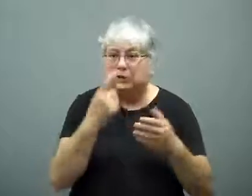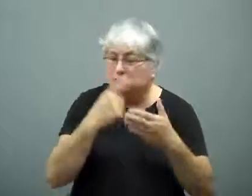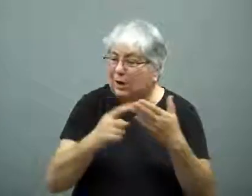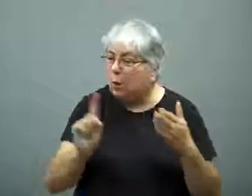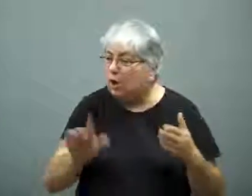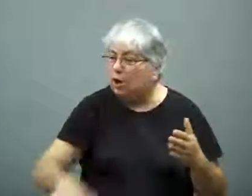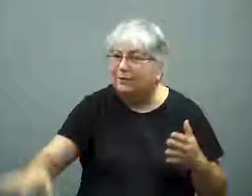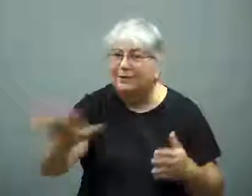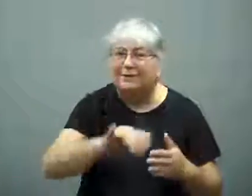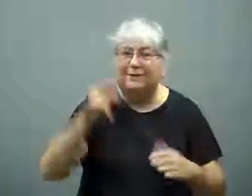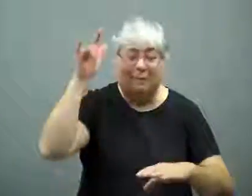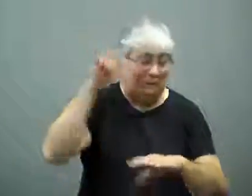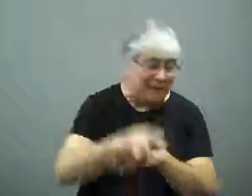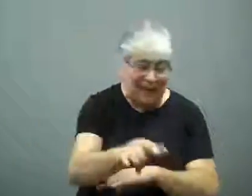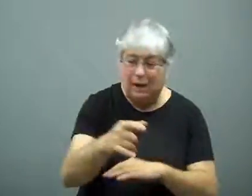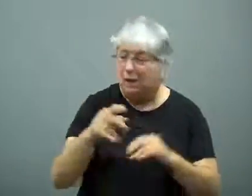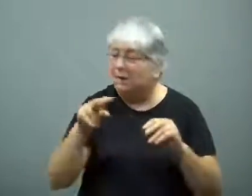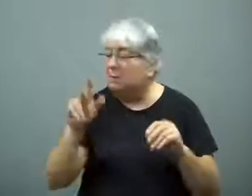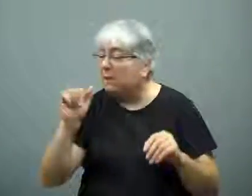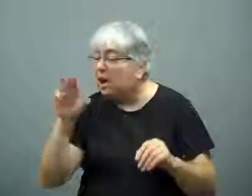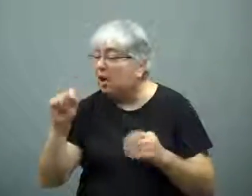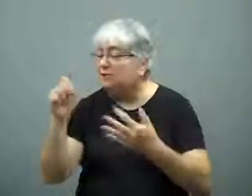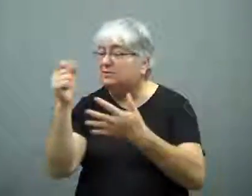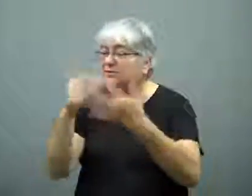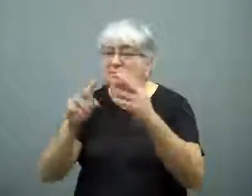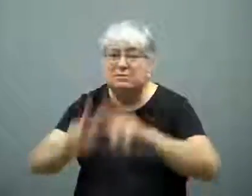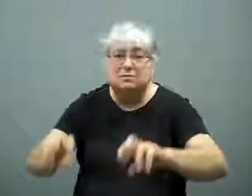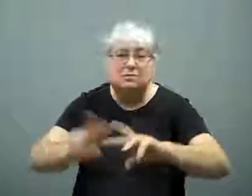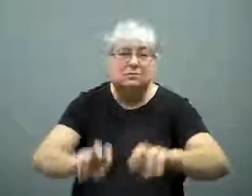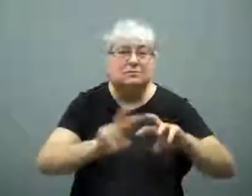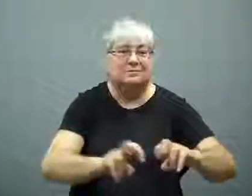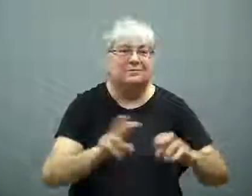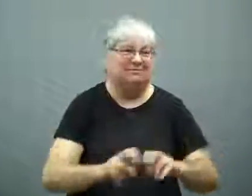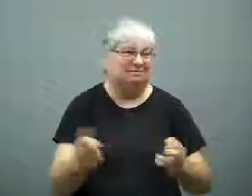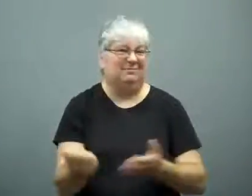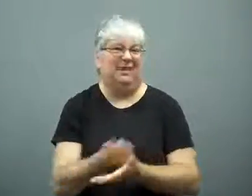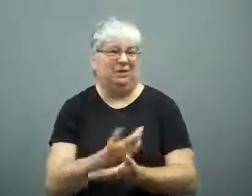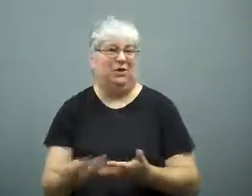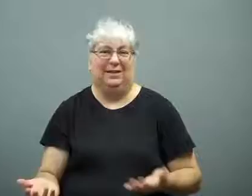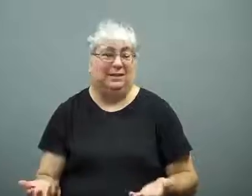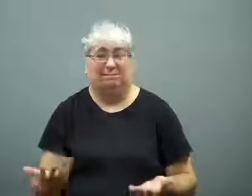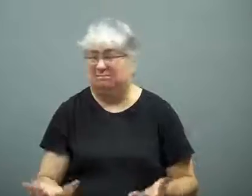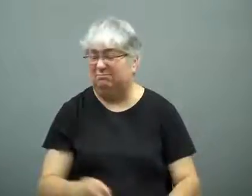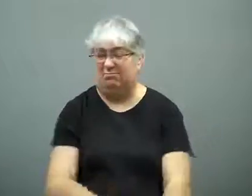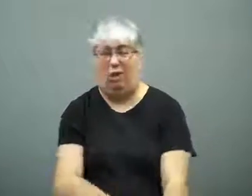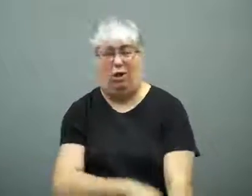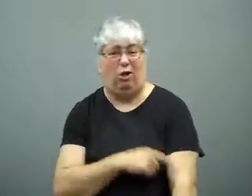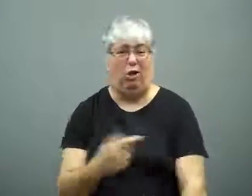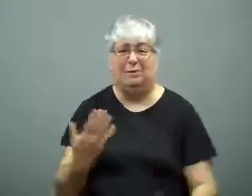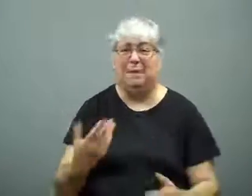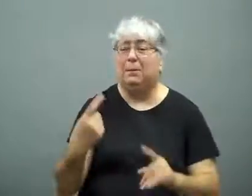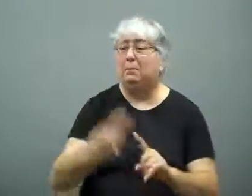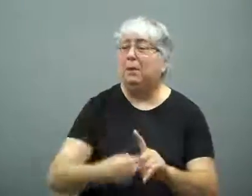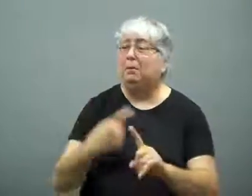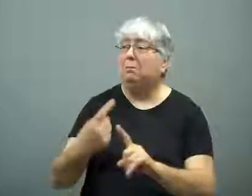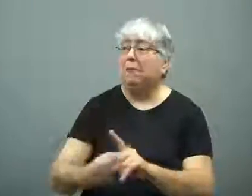The crash scene has to be examined and parts found and analyzed.